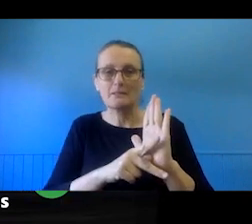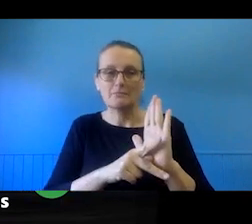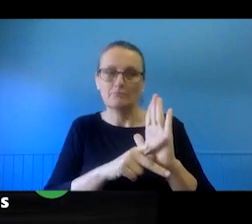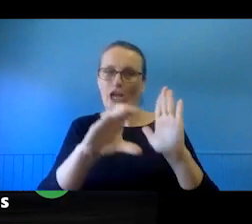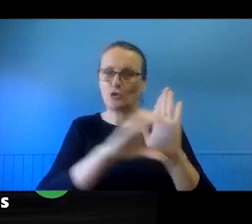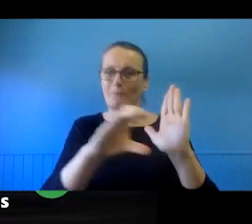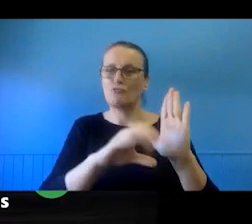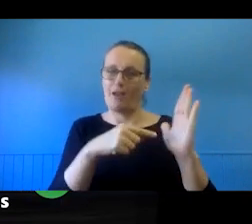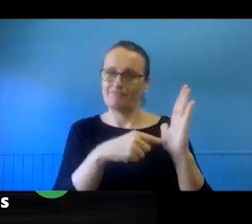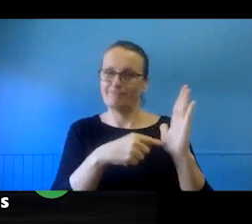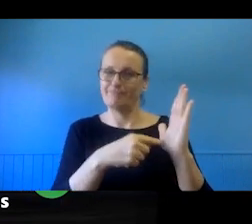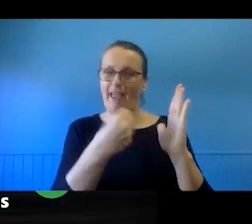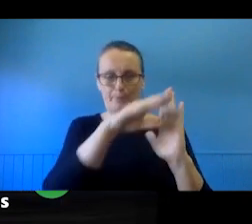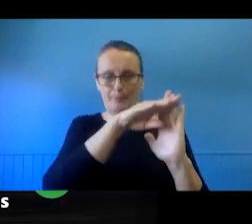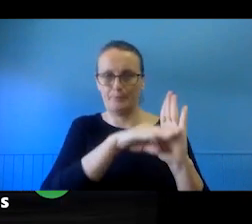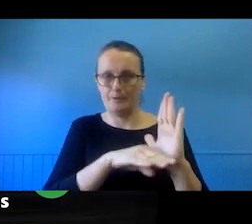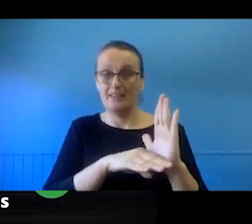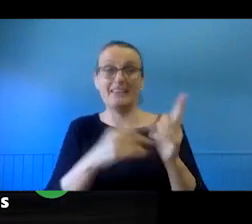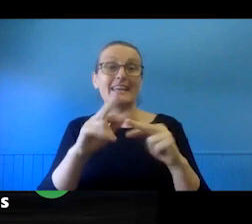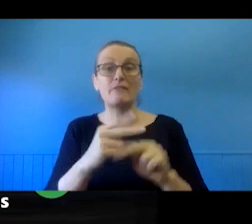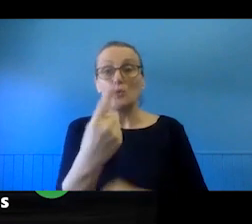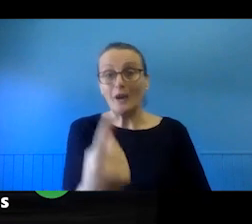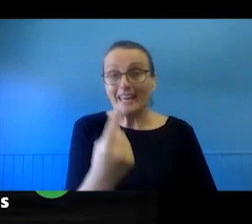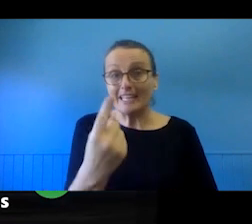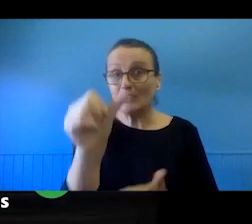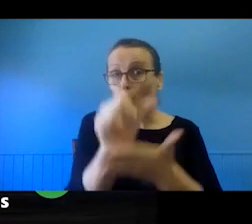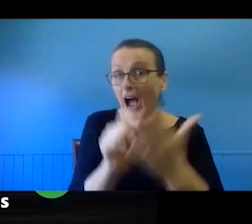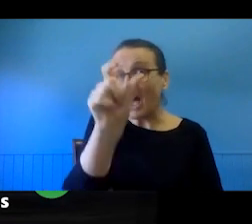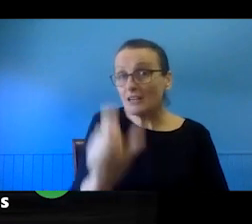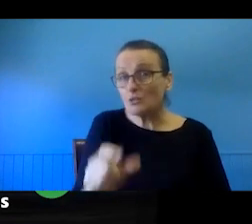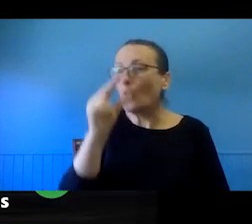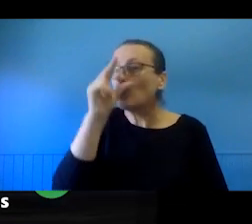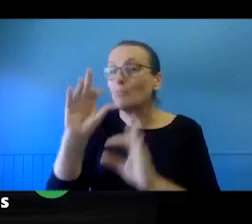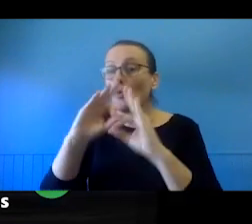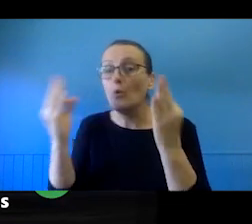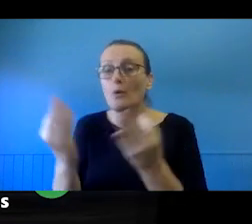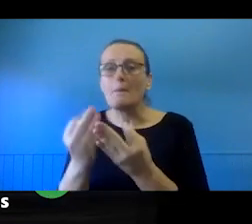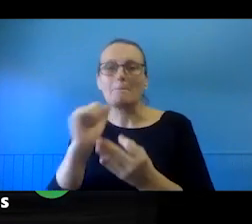artist or a small-to-medium organisation, maybe you don't have quite a sophisticated rights management structure, but certainly